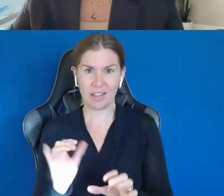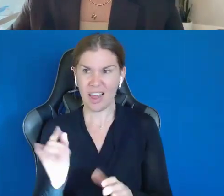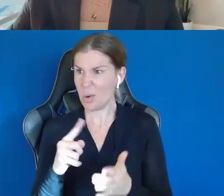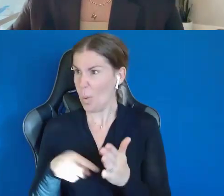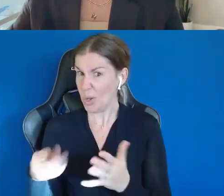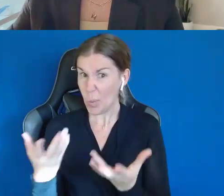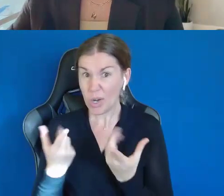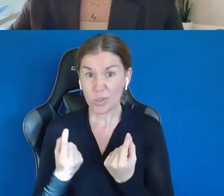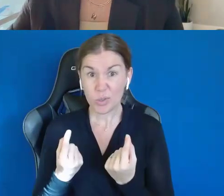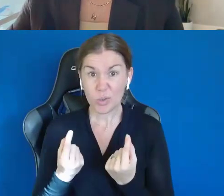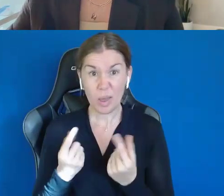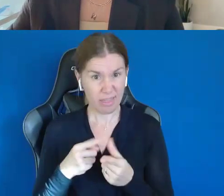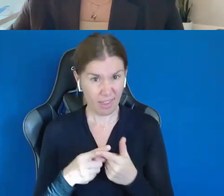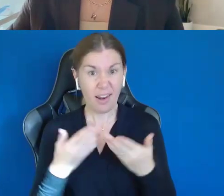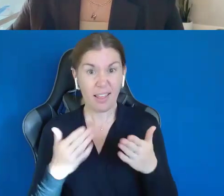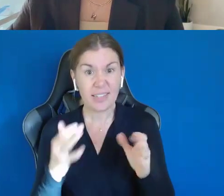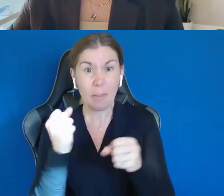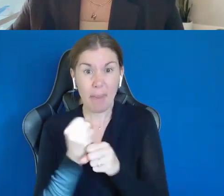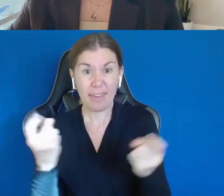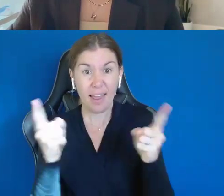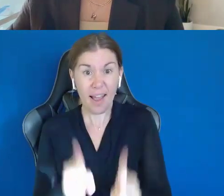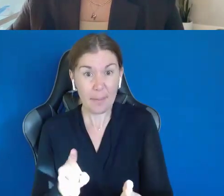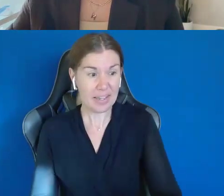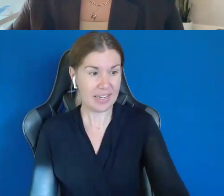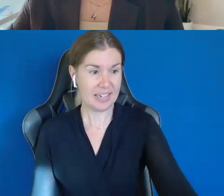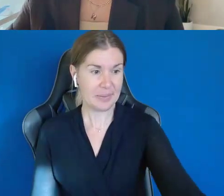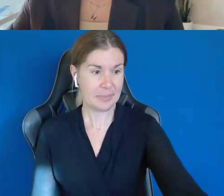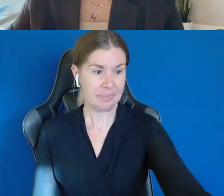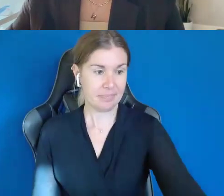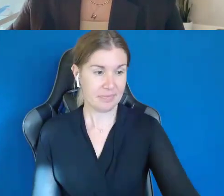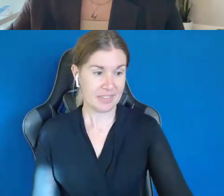And let's make it happen. And so, that's great!